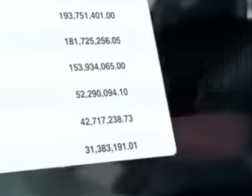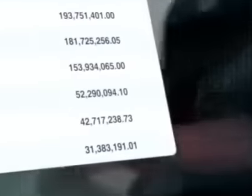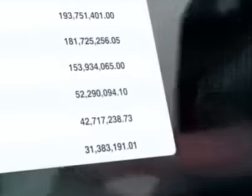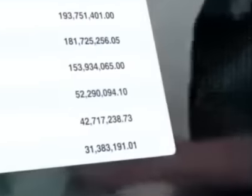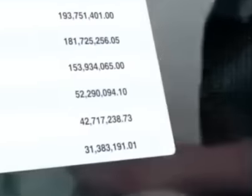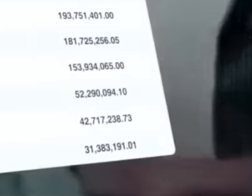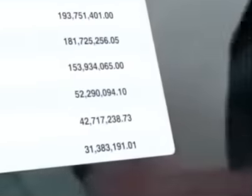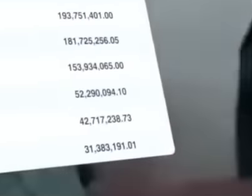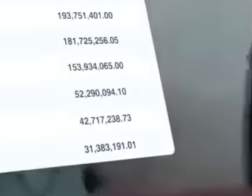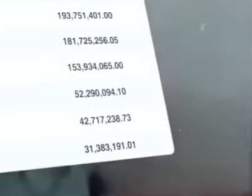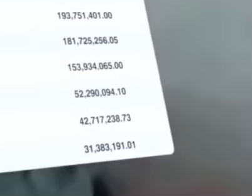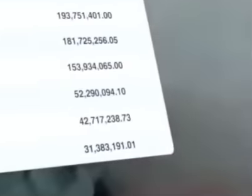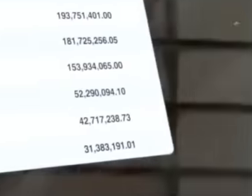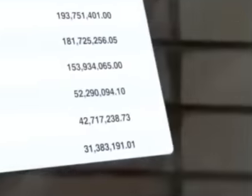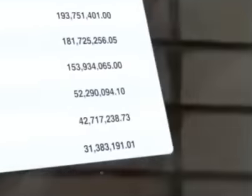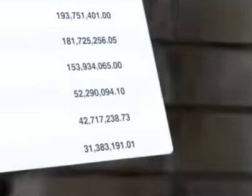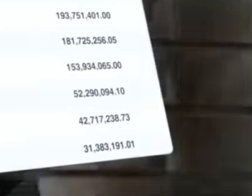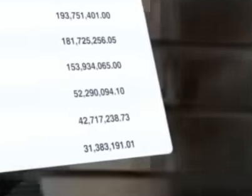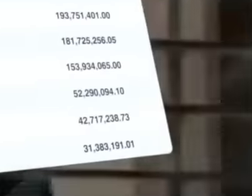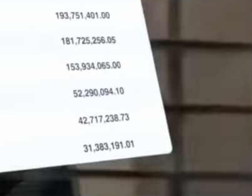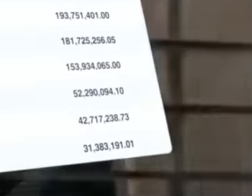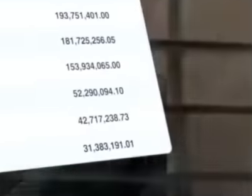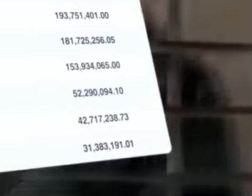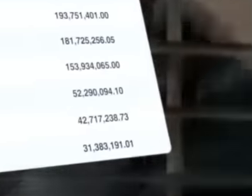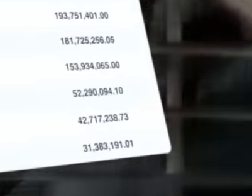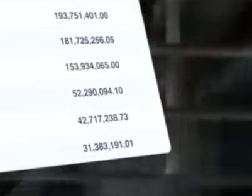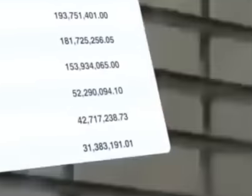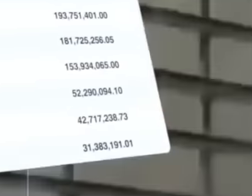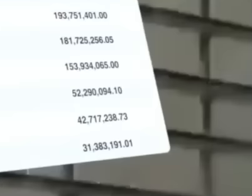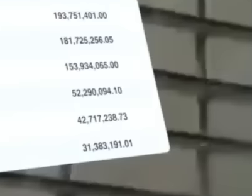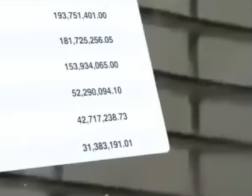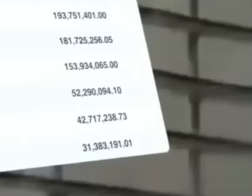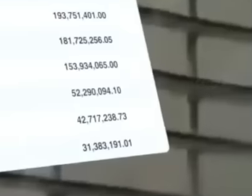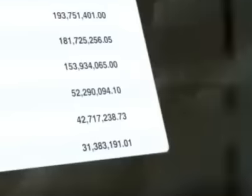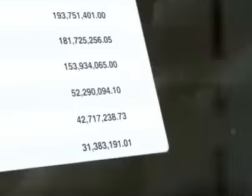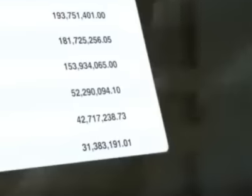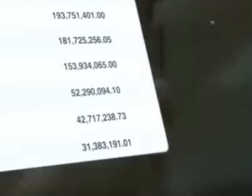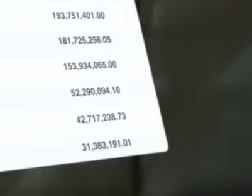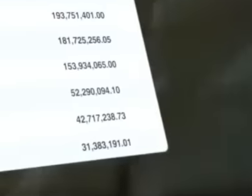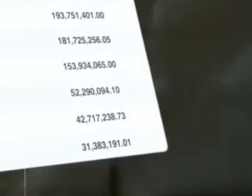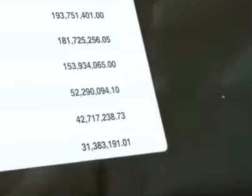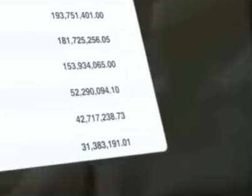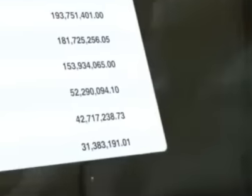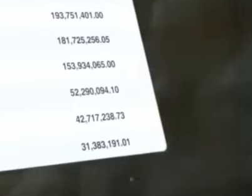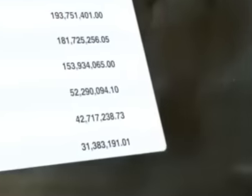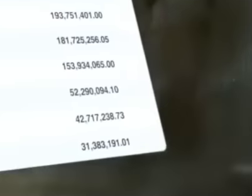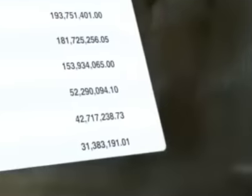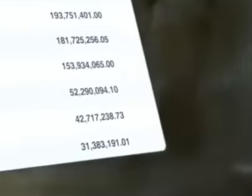2007 and December 2012, according to the white paper prepared by the Ministry of